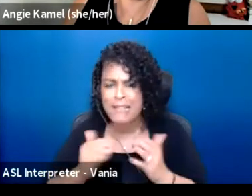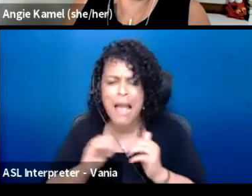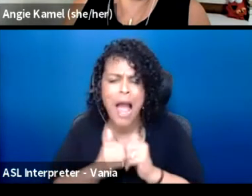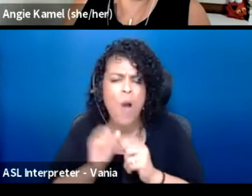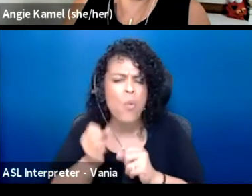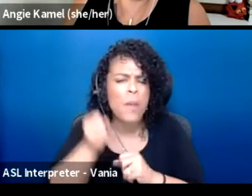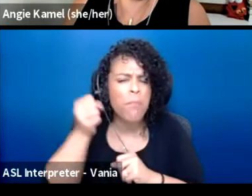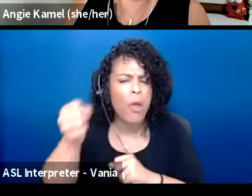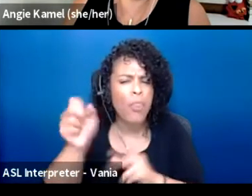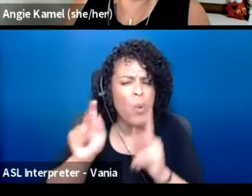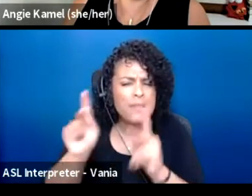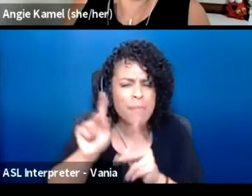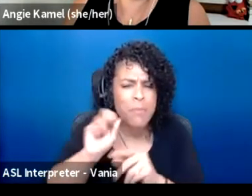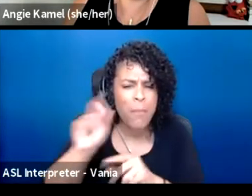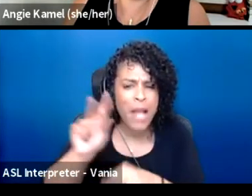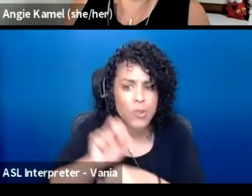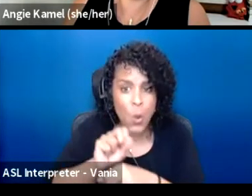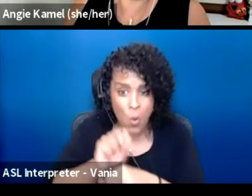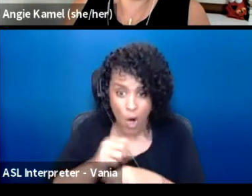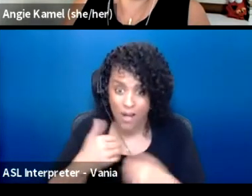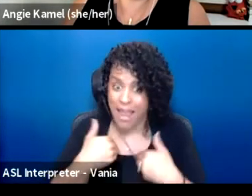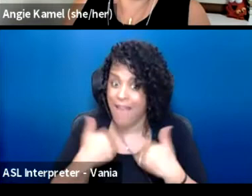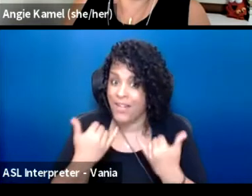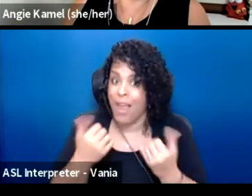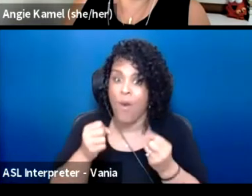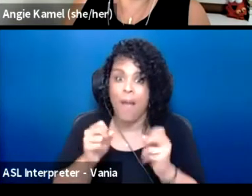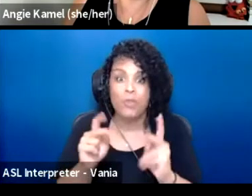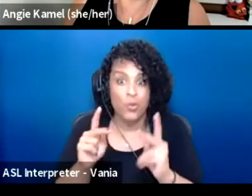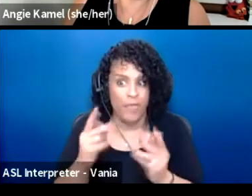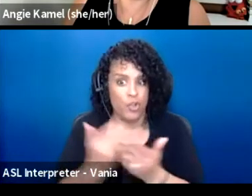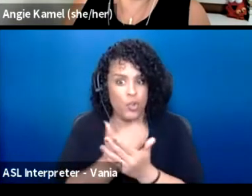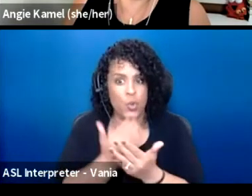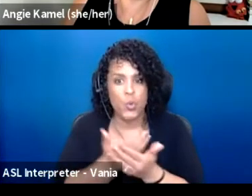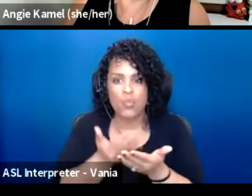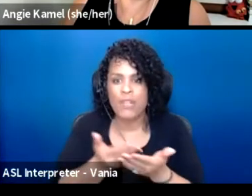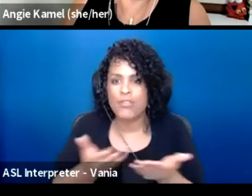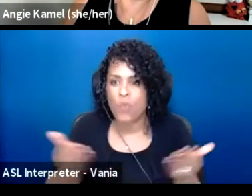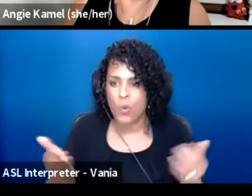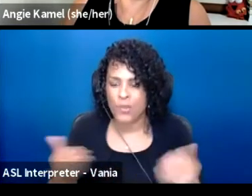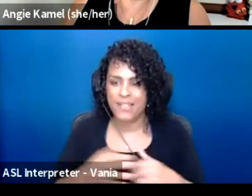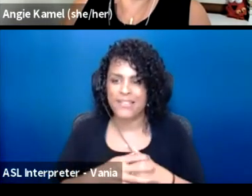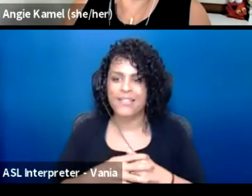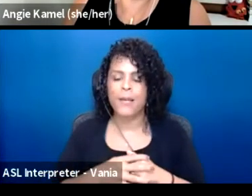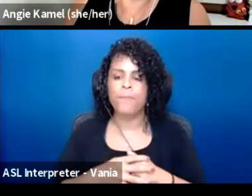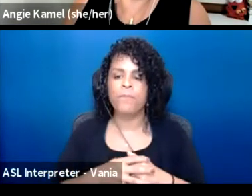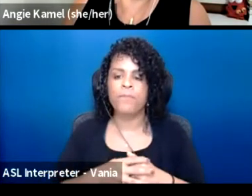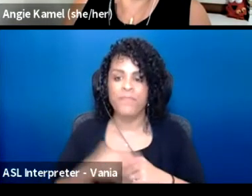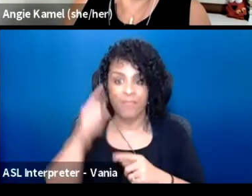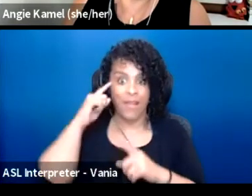This is our opportunity when there are new resources. I have to put on my optimistic hat right now. When there are new resources